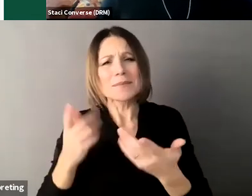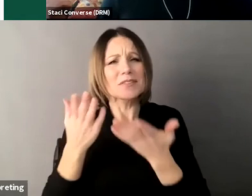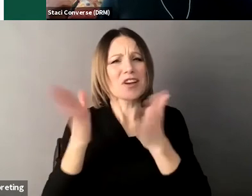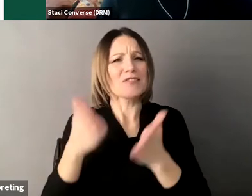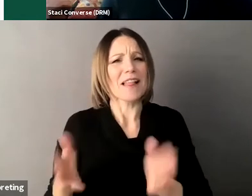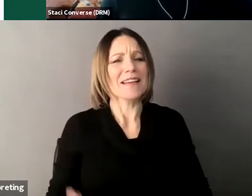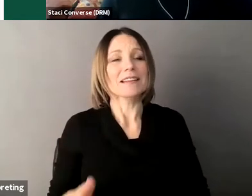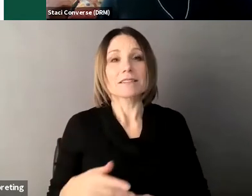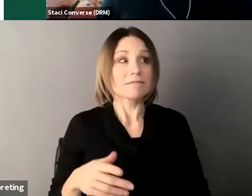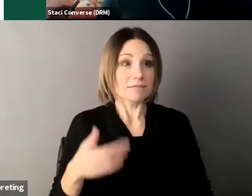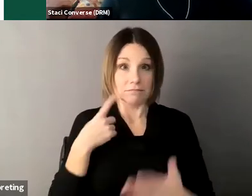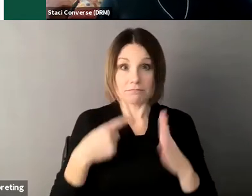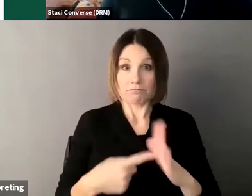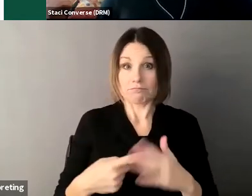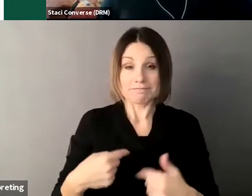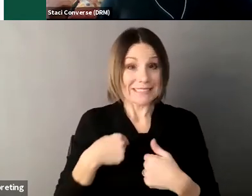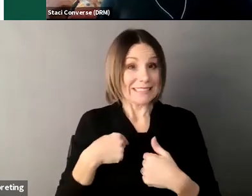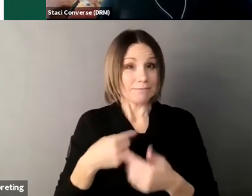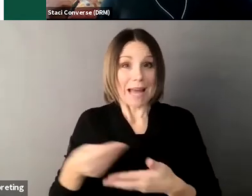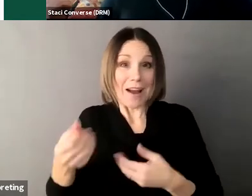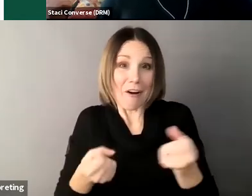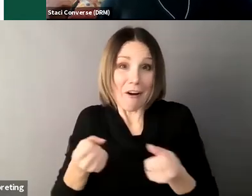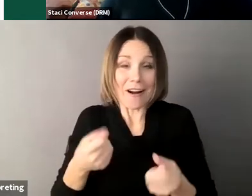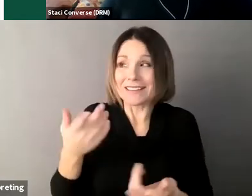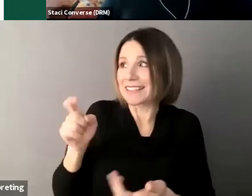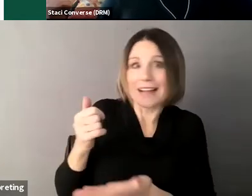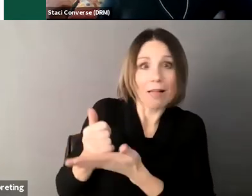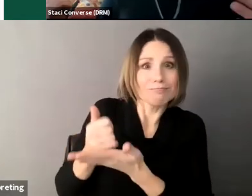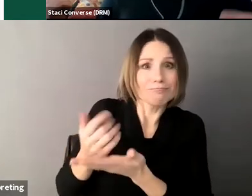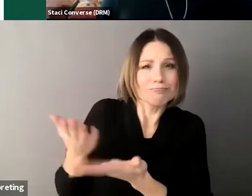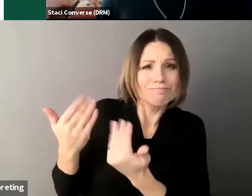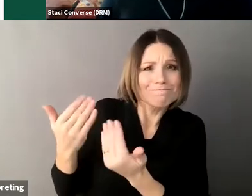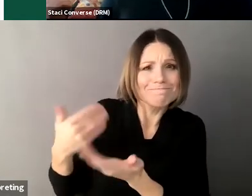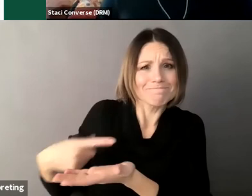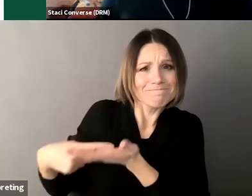or getting married like Kile um so there's a bunch of decisions and it's gonna change over time